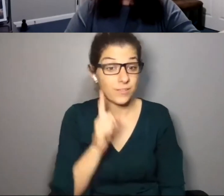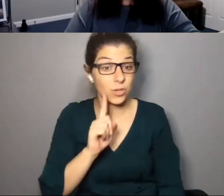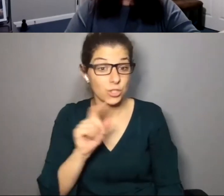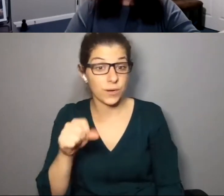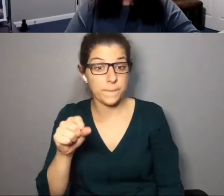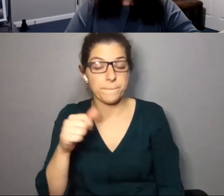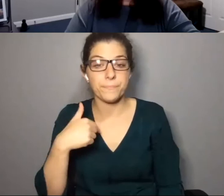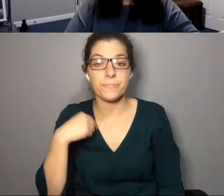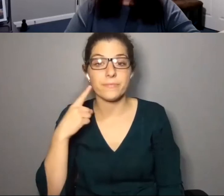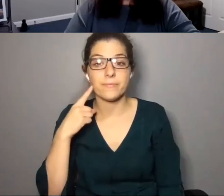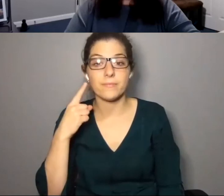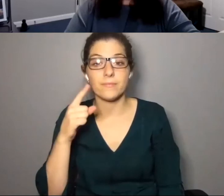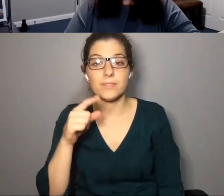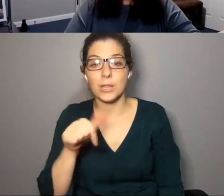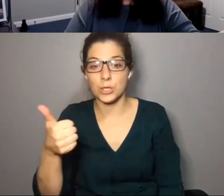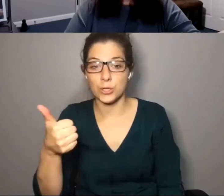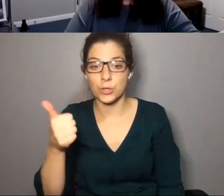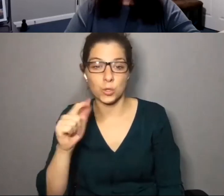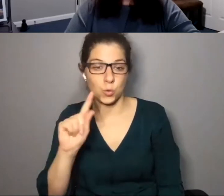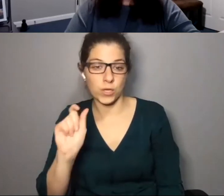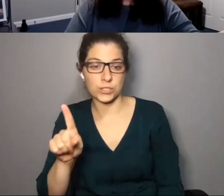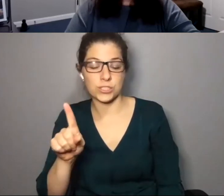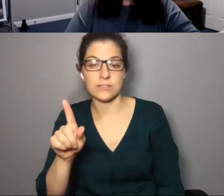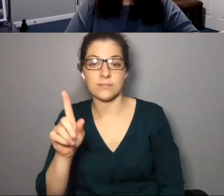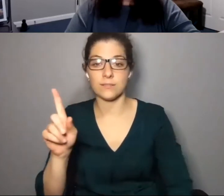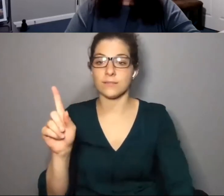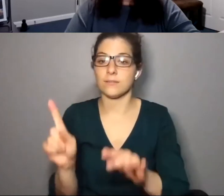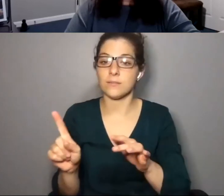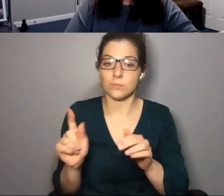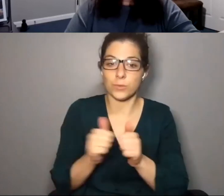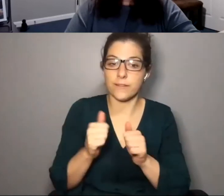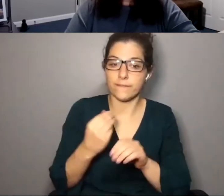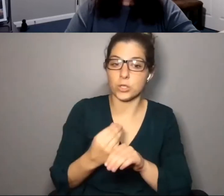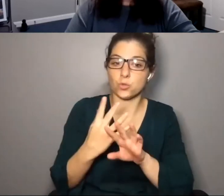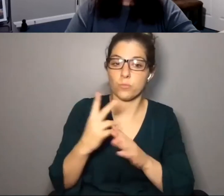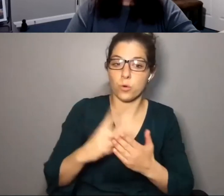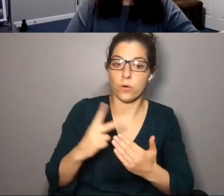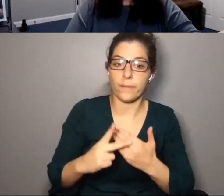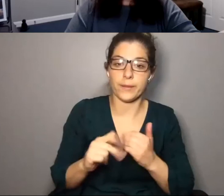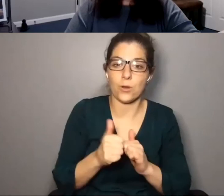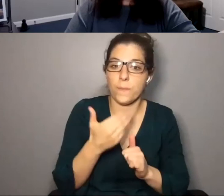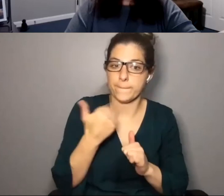. I think one of the other questions that comes up with virtual programming is how to best generate VEV